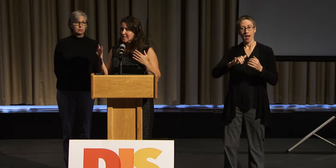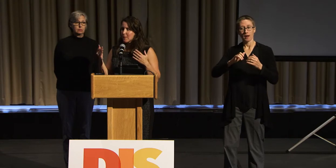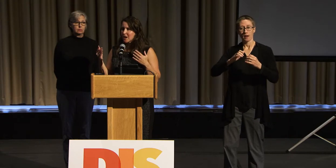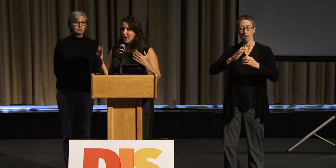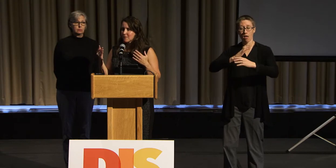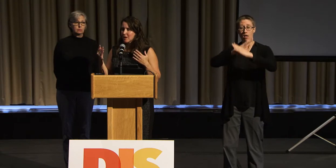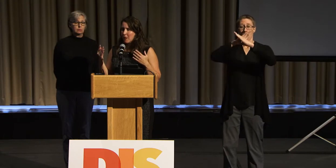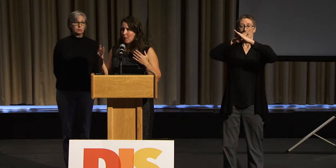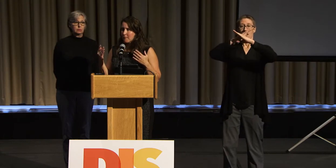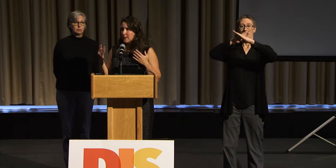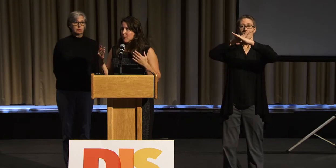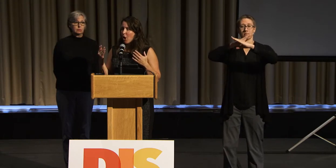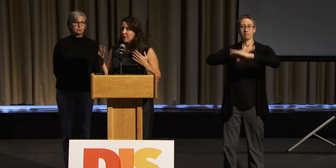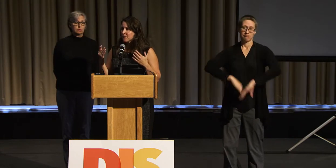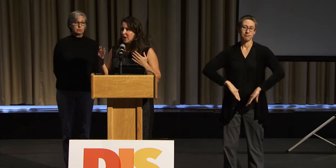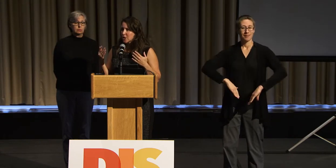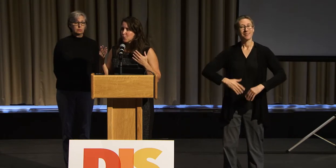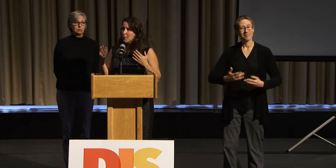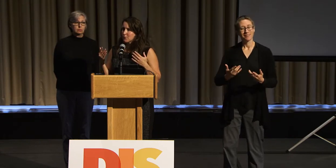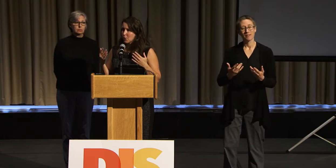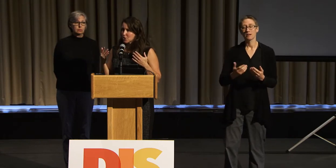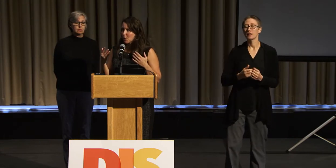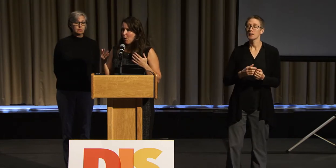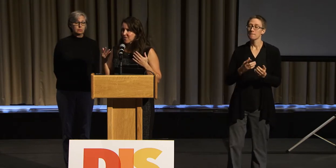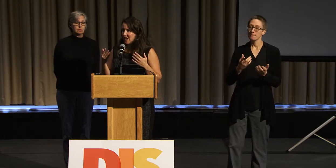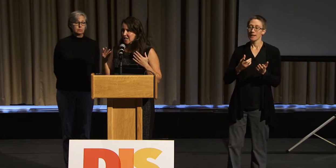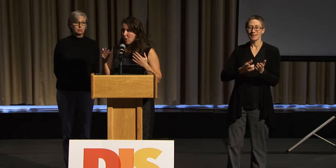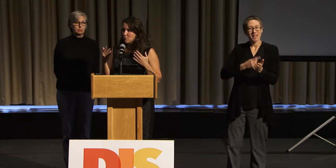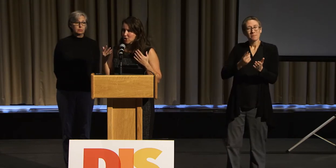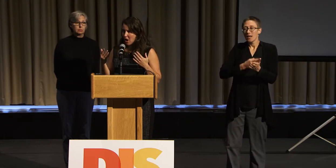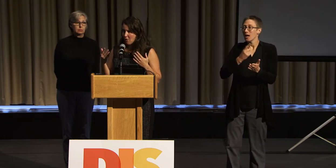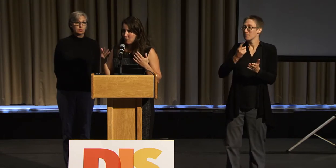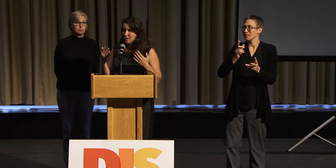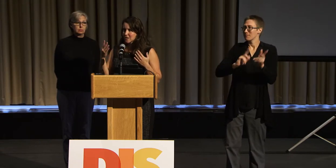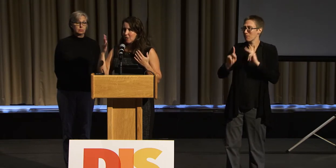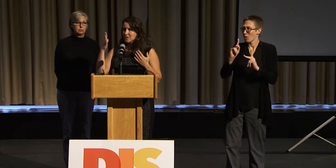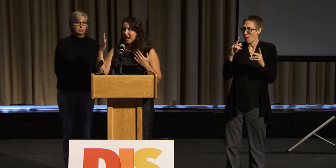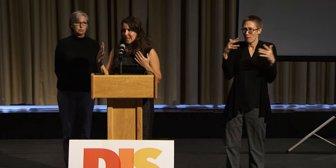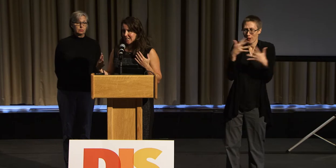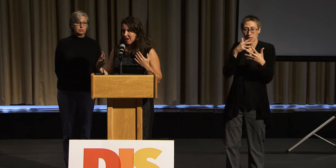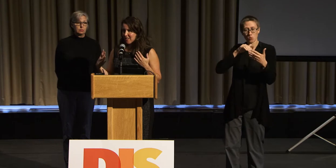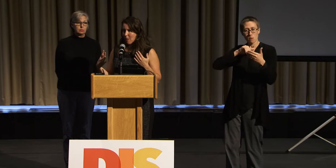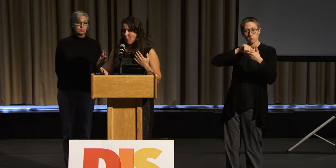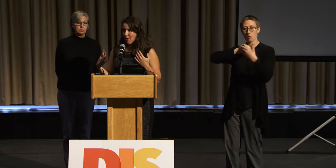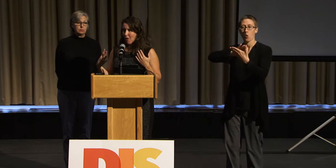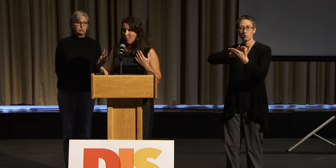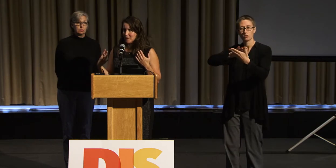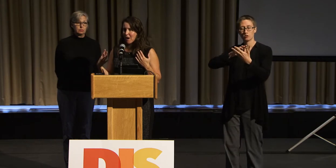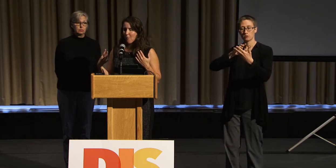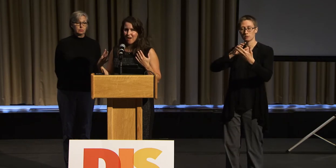Sometimes people are afraid to approach what they don't know, so taking down that wall was my way